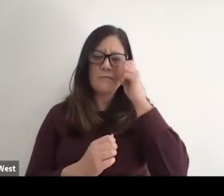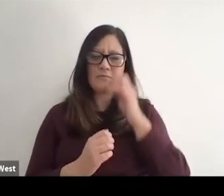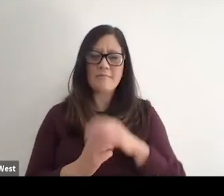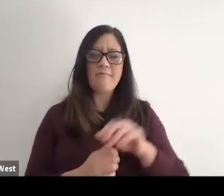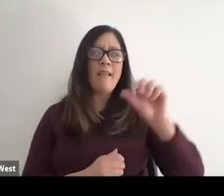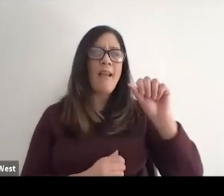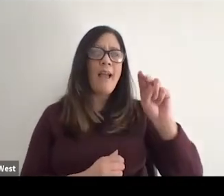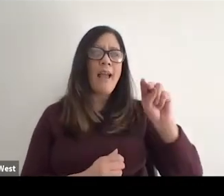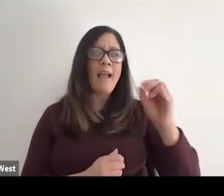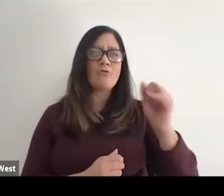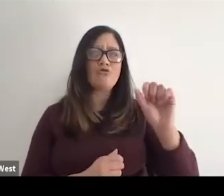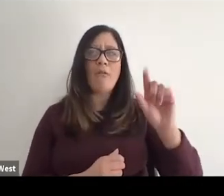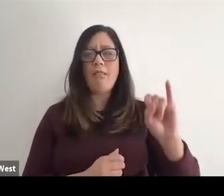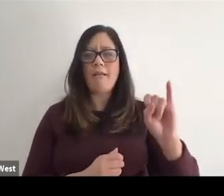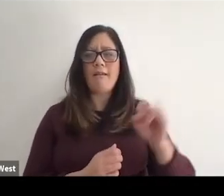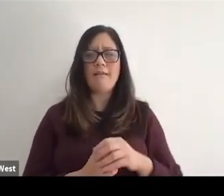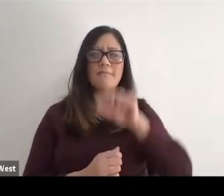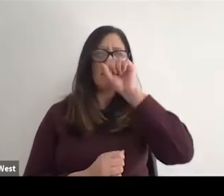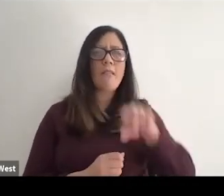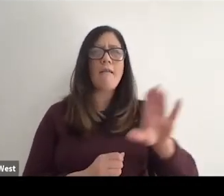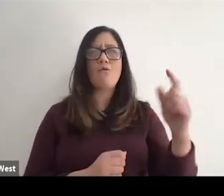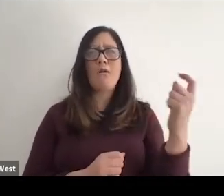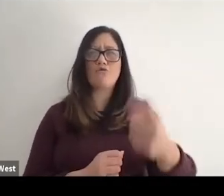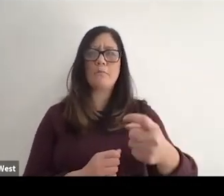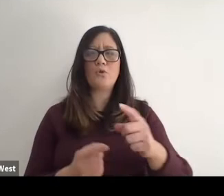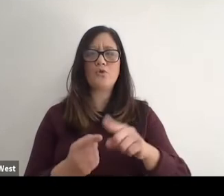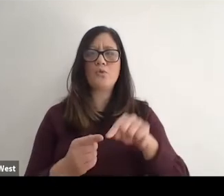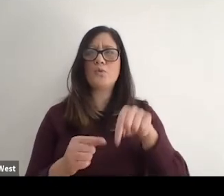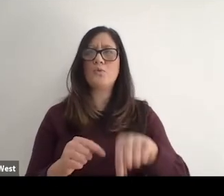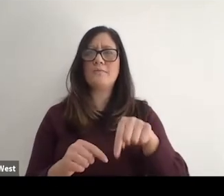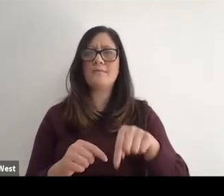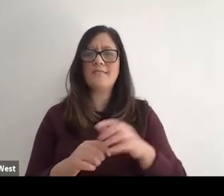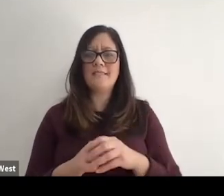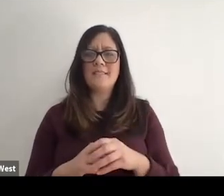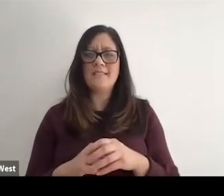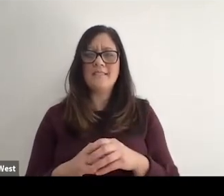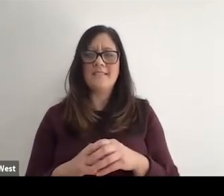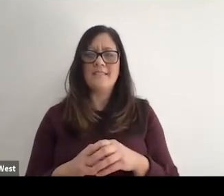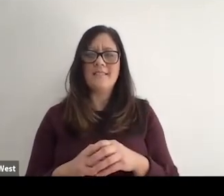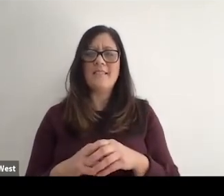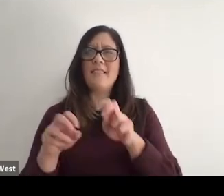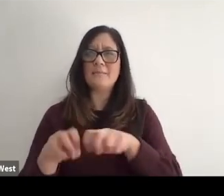I mean, I Anjali Love your contributions to this.